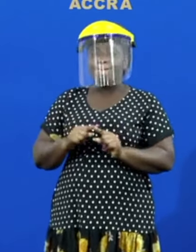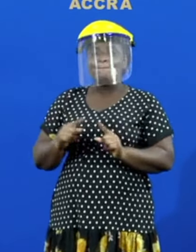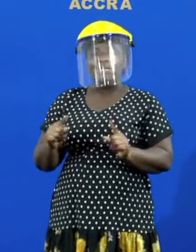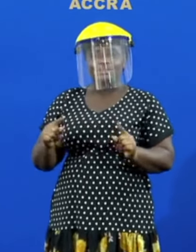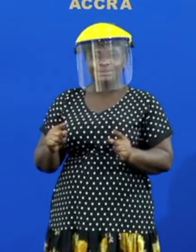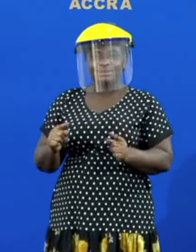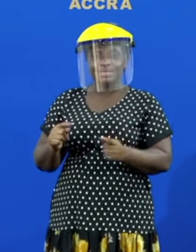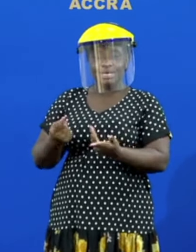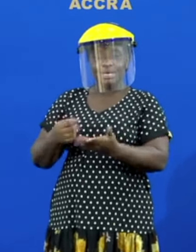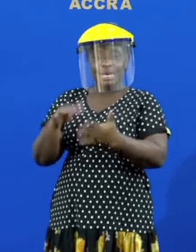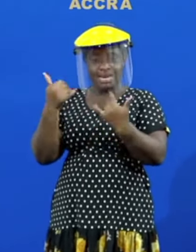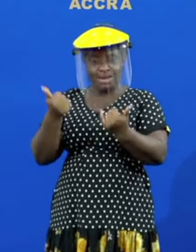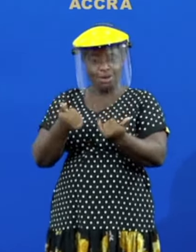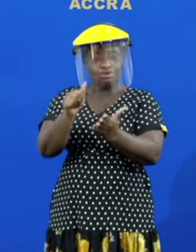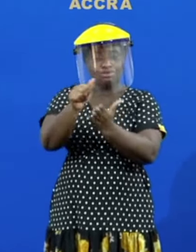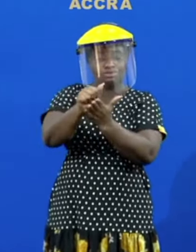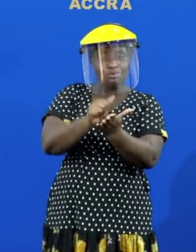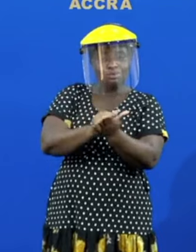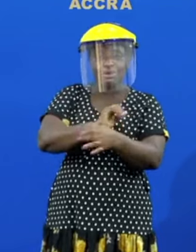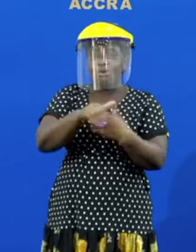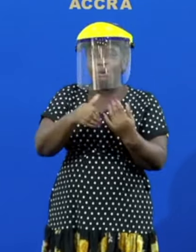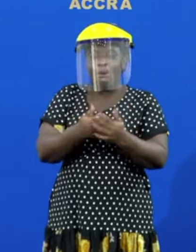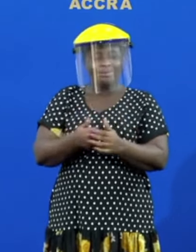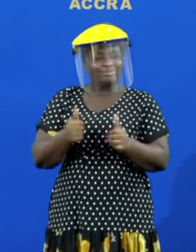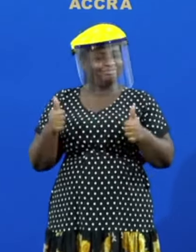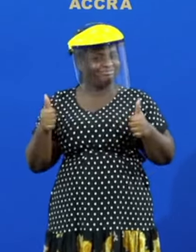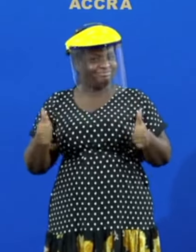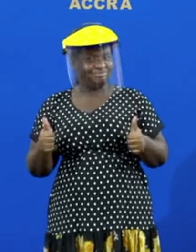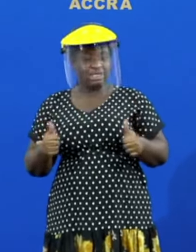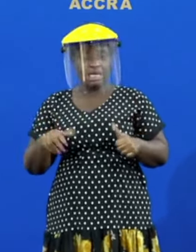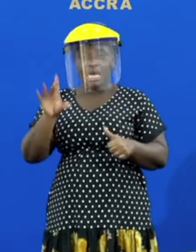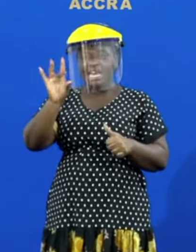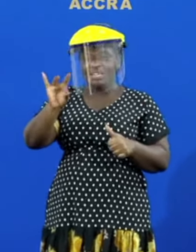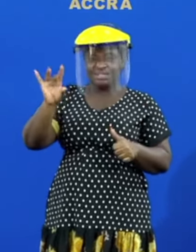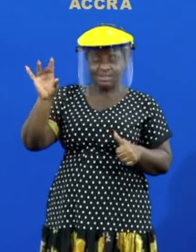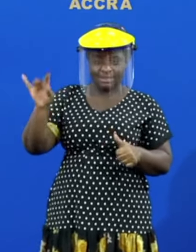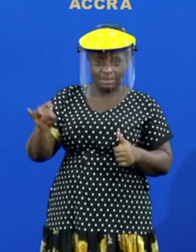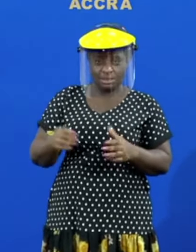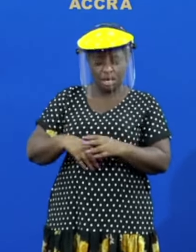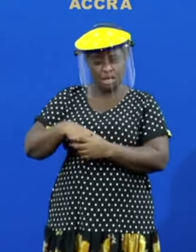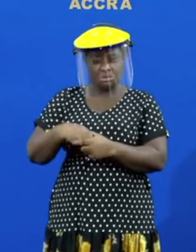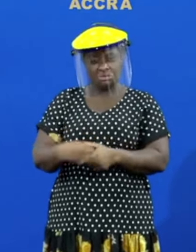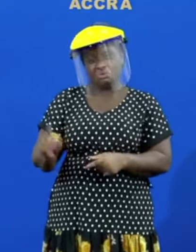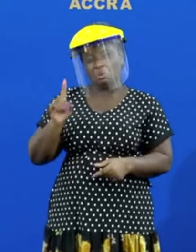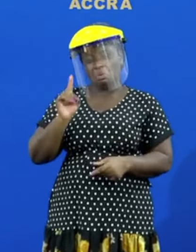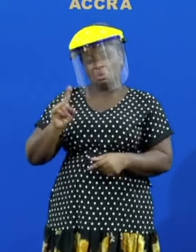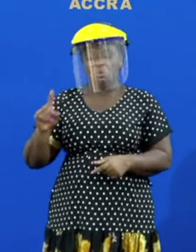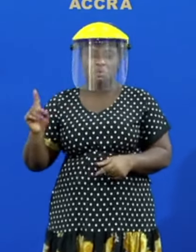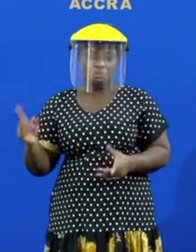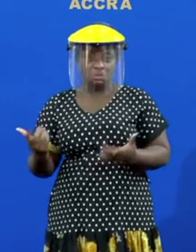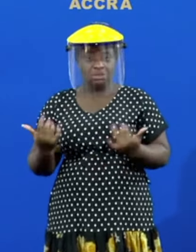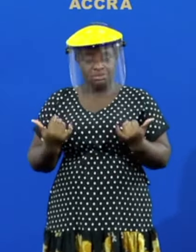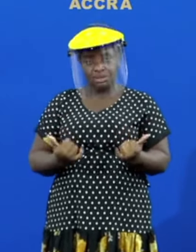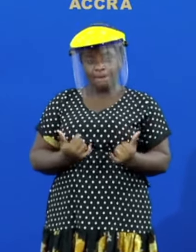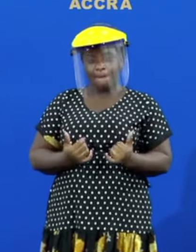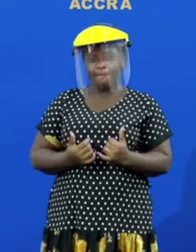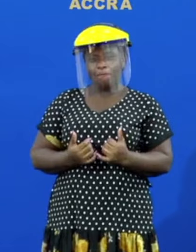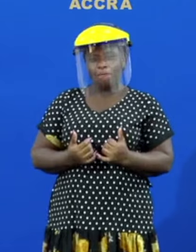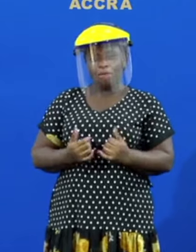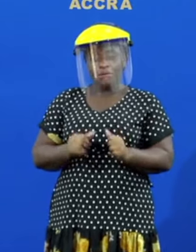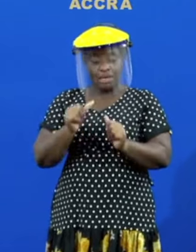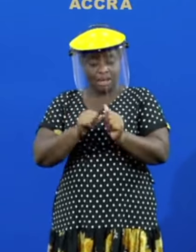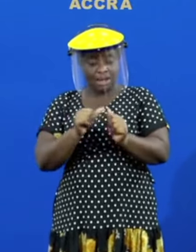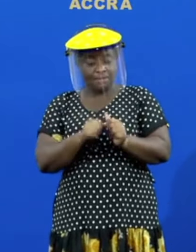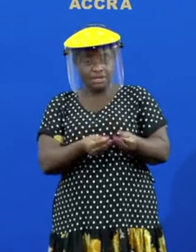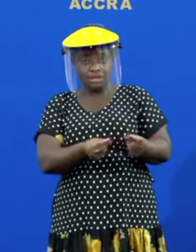title to the parcels of land 88 out of 101 so far and each each of these parcels is about 15